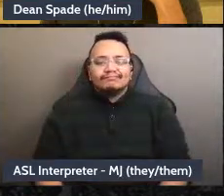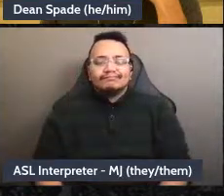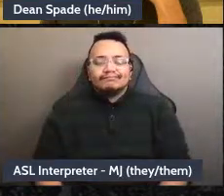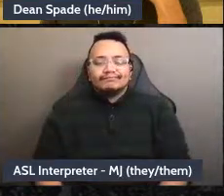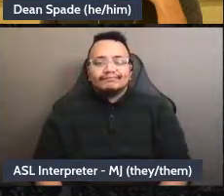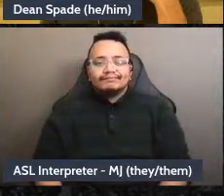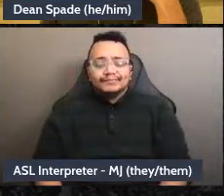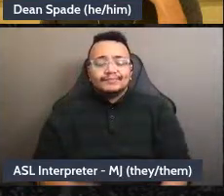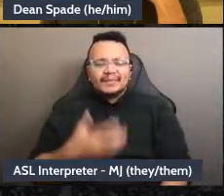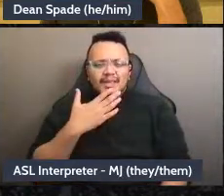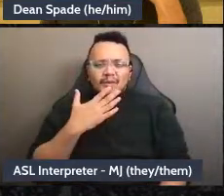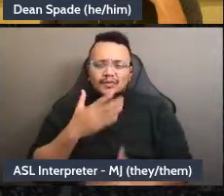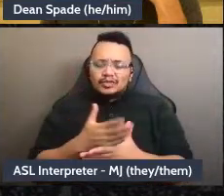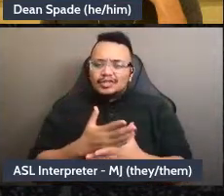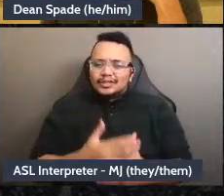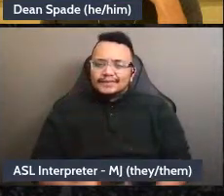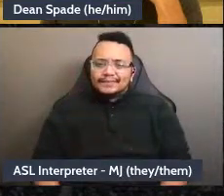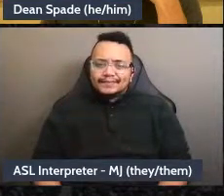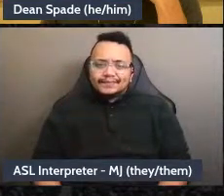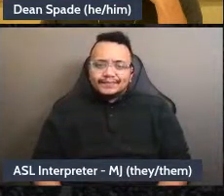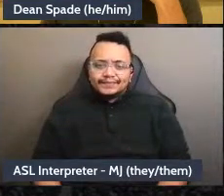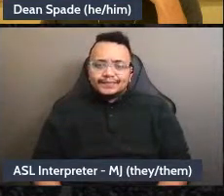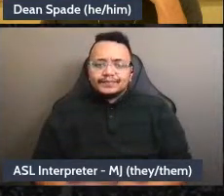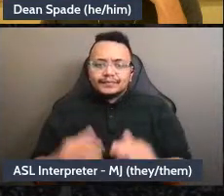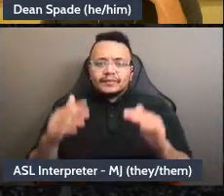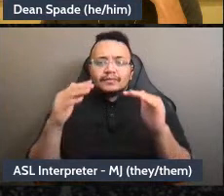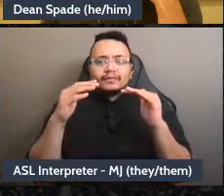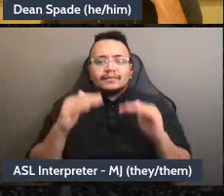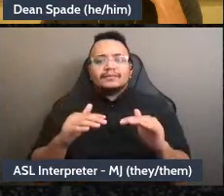Yeah that it's performative and not really consensus, yeah,